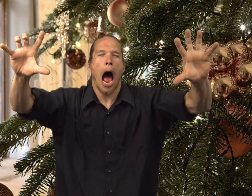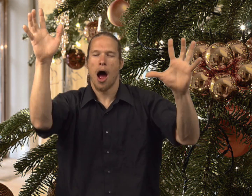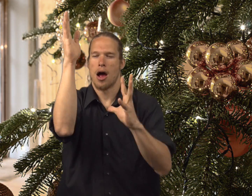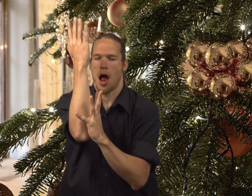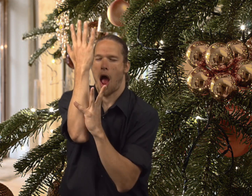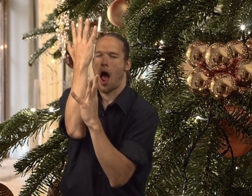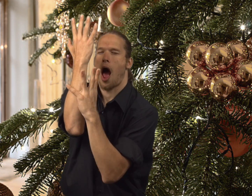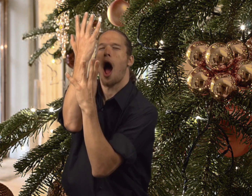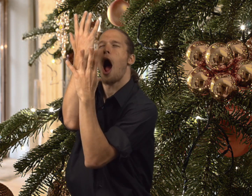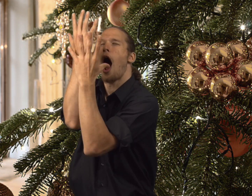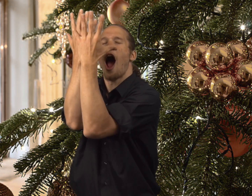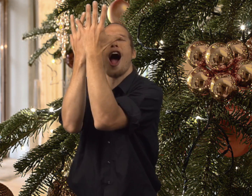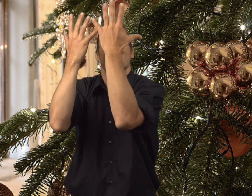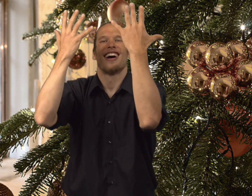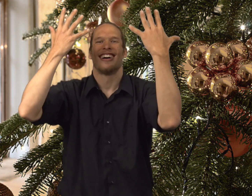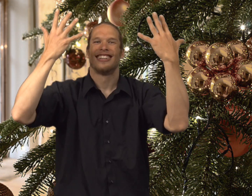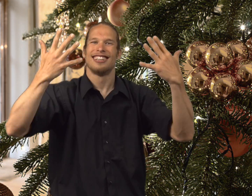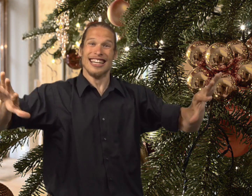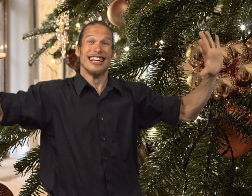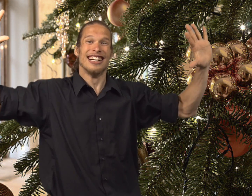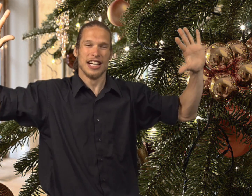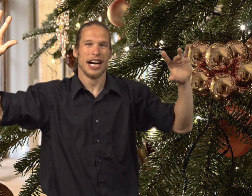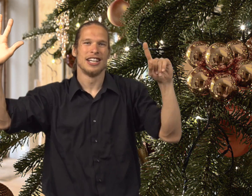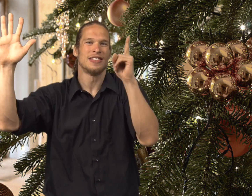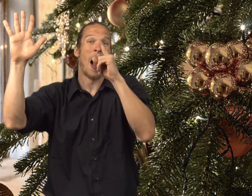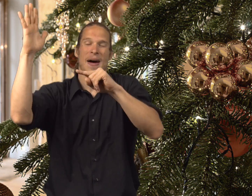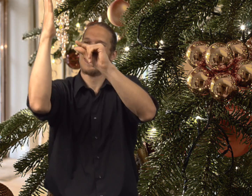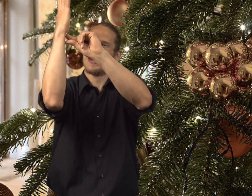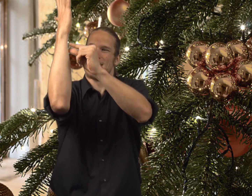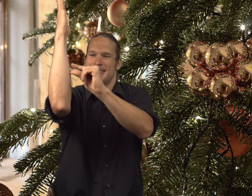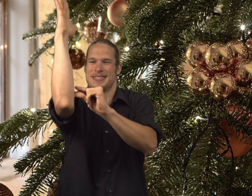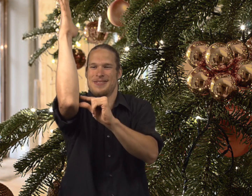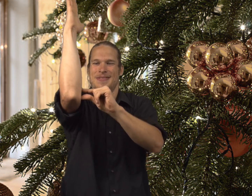over and covered the entire tree and then he was done.